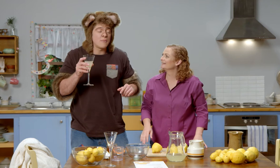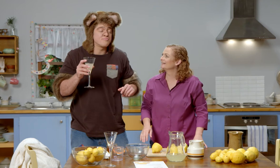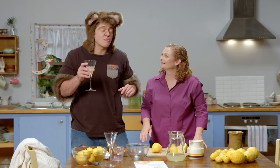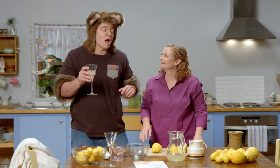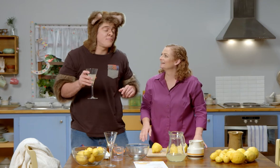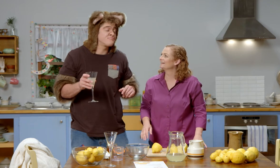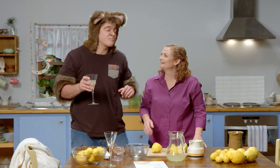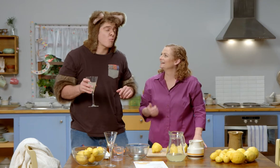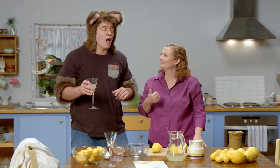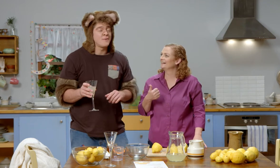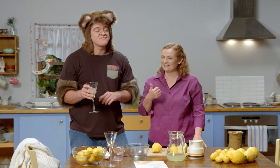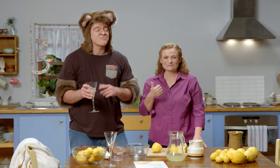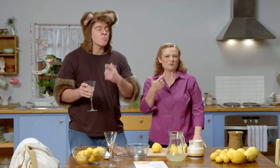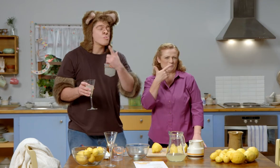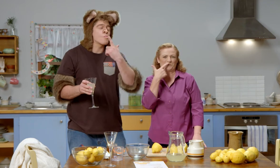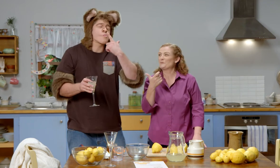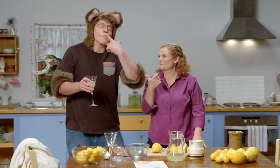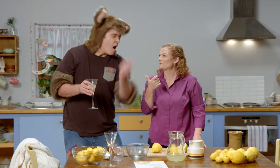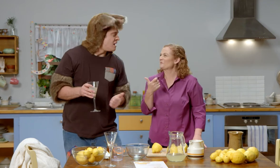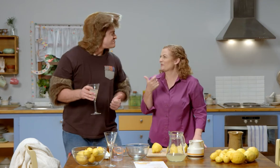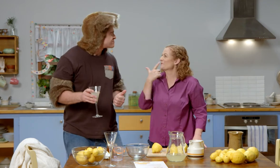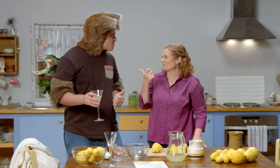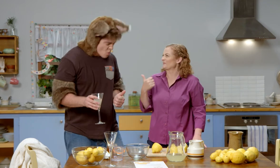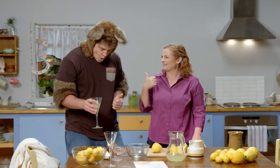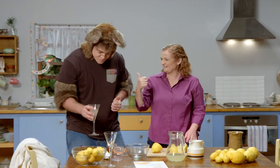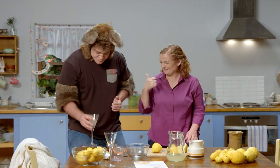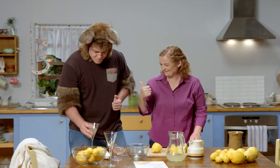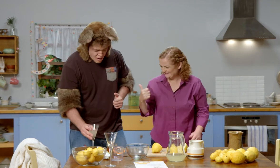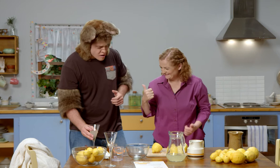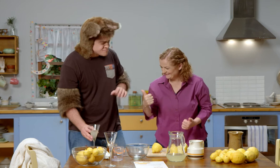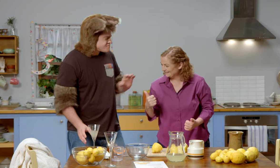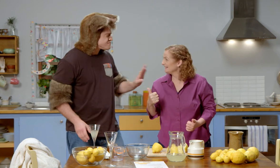Mmm… This is delicious!